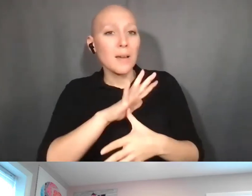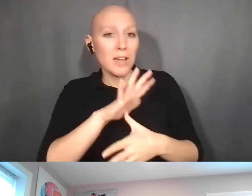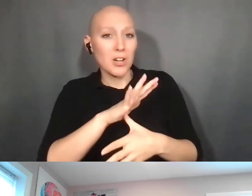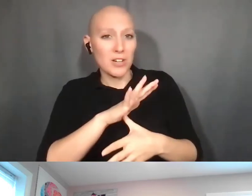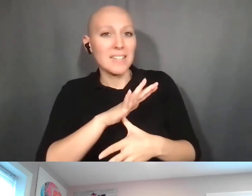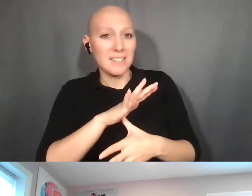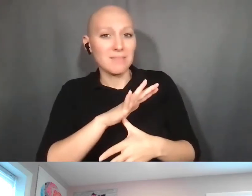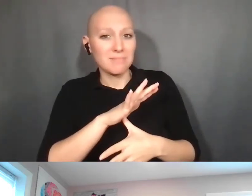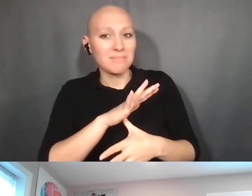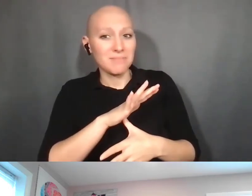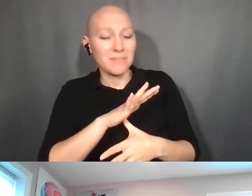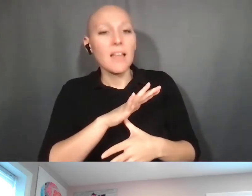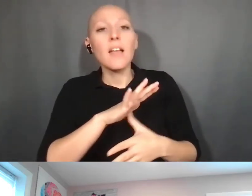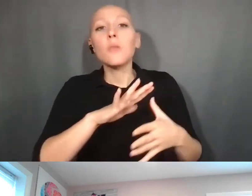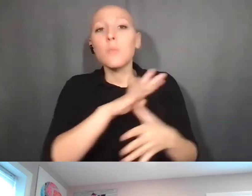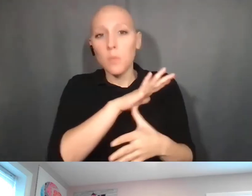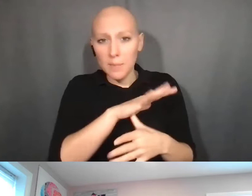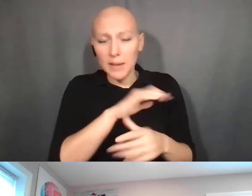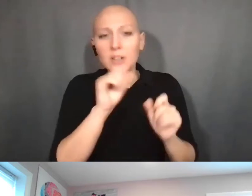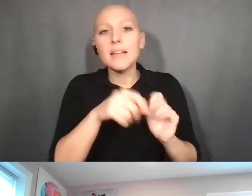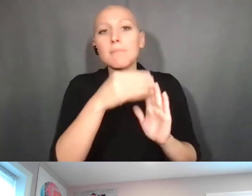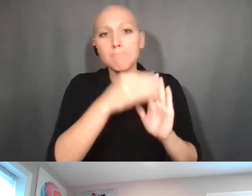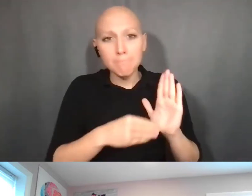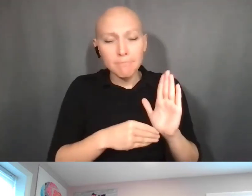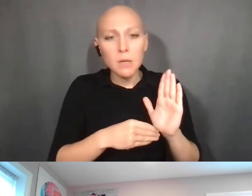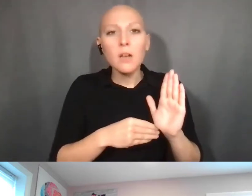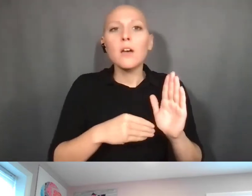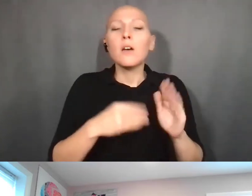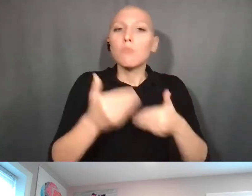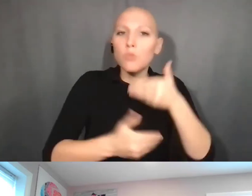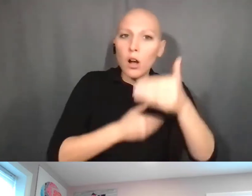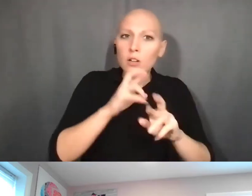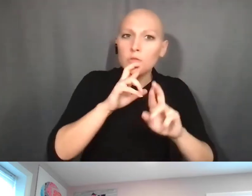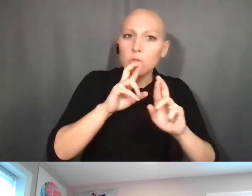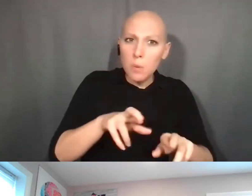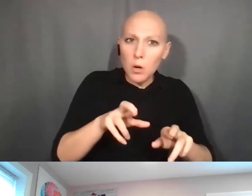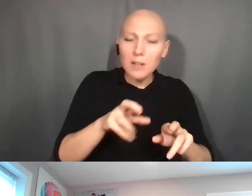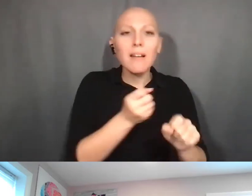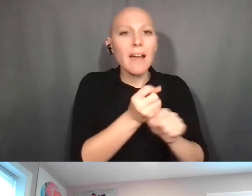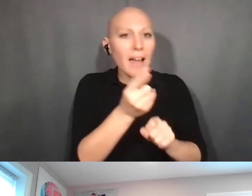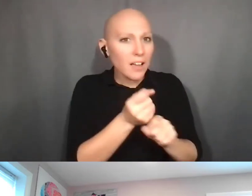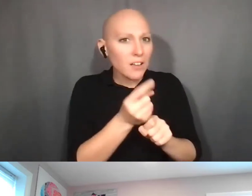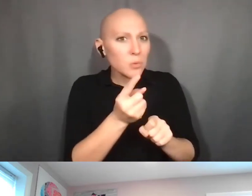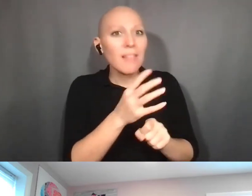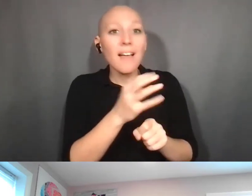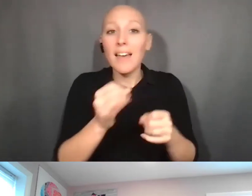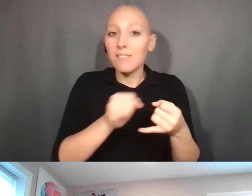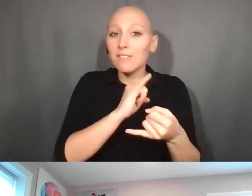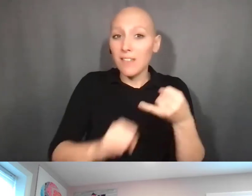the annual progress report, the final progress report, because there's those checkboxed questions that say,